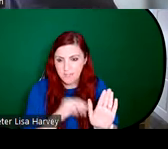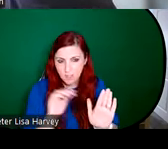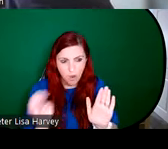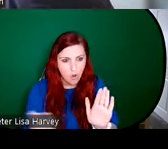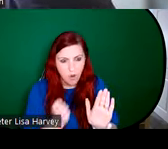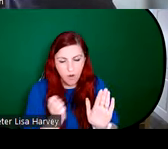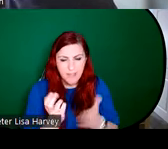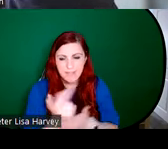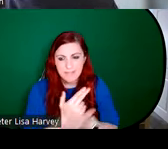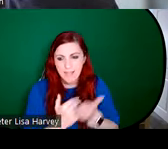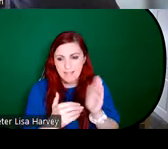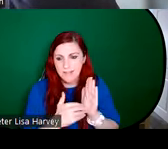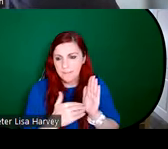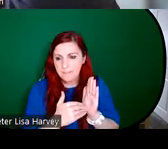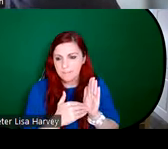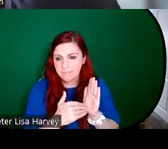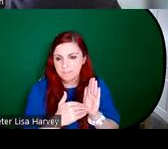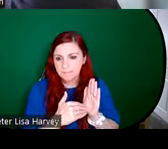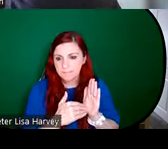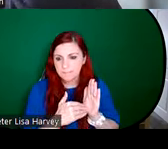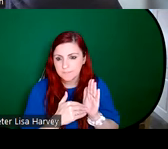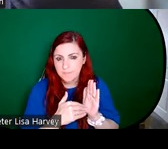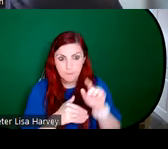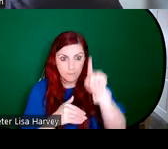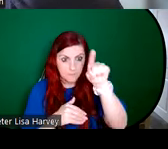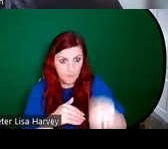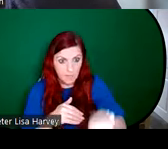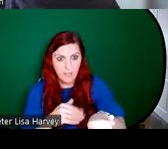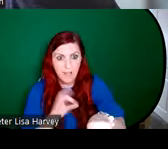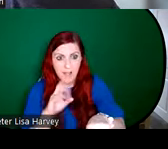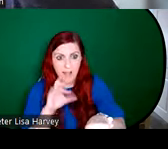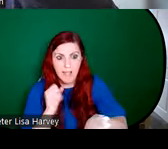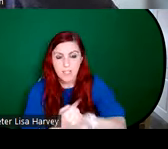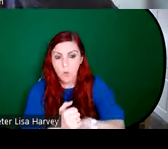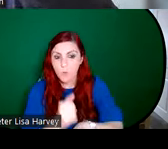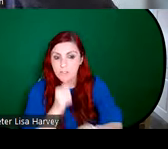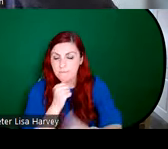have Saint Simeon here, which is the first ever design he made for An Túr